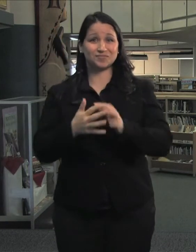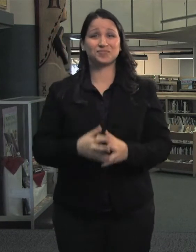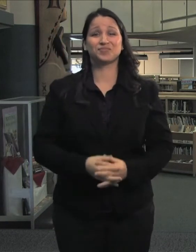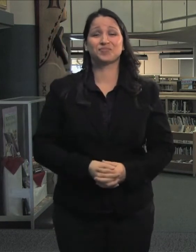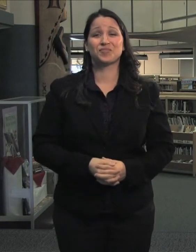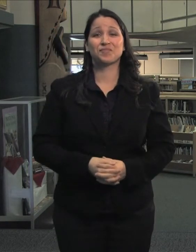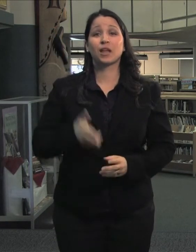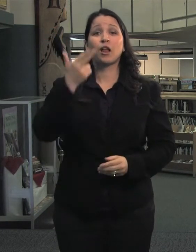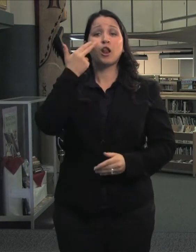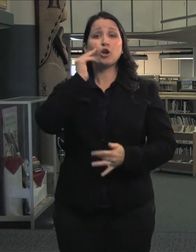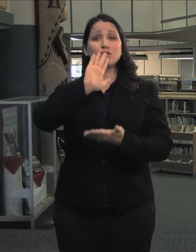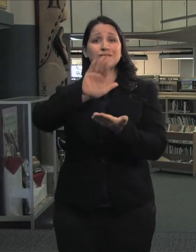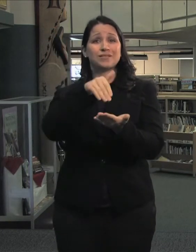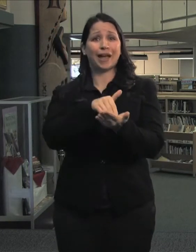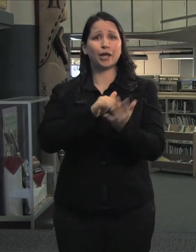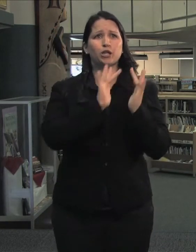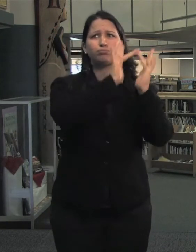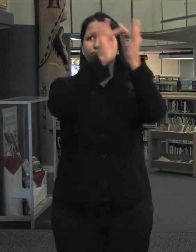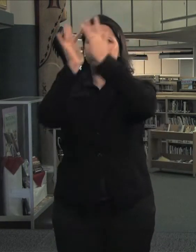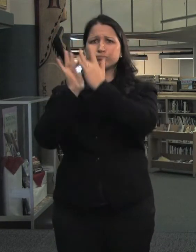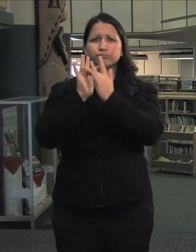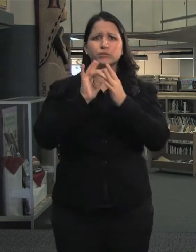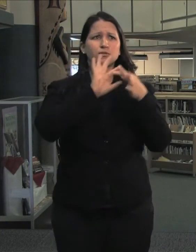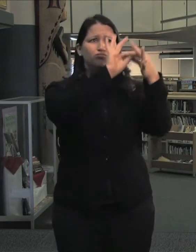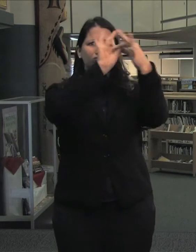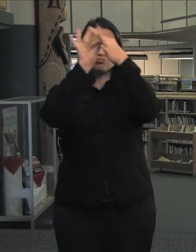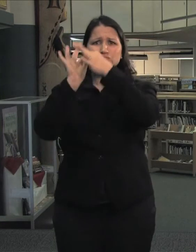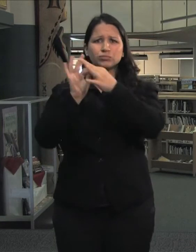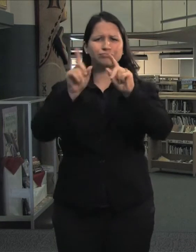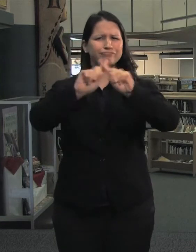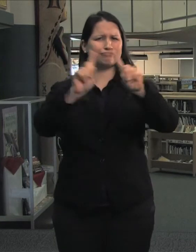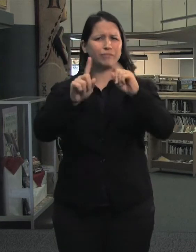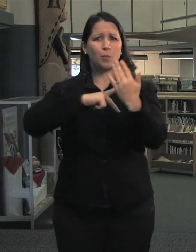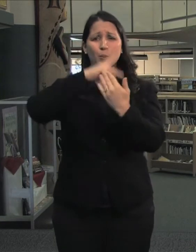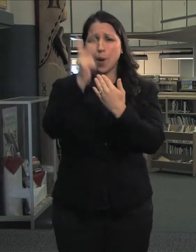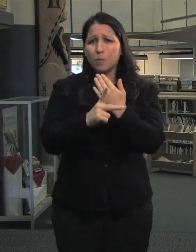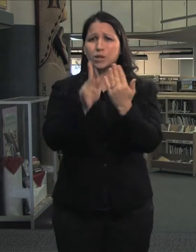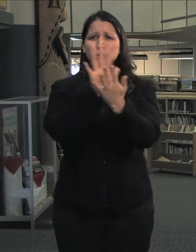The Clerc Center works in partnership with a network of programs and schools